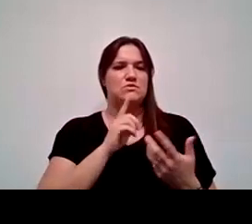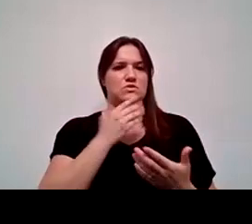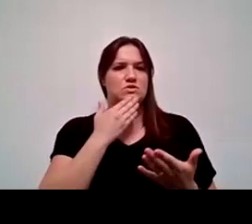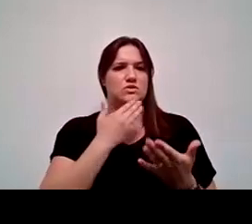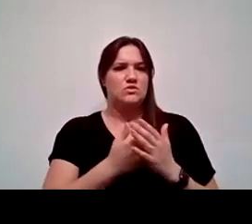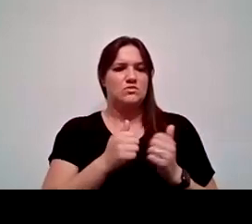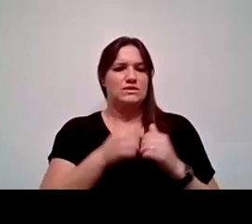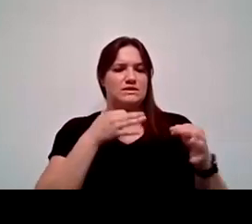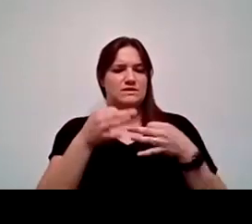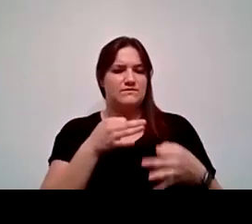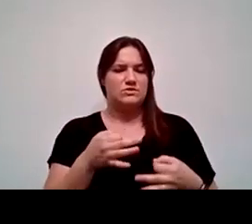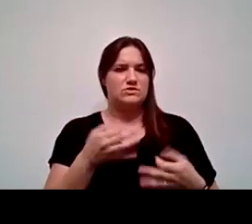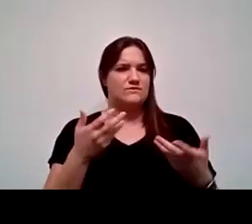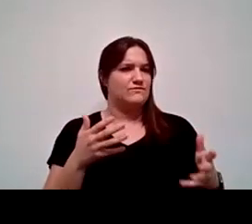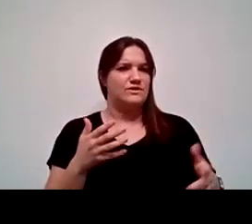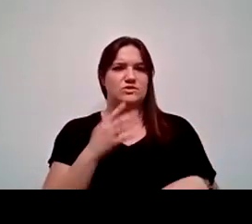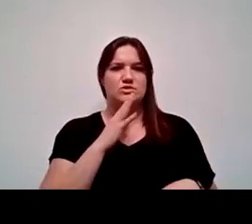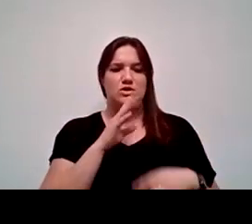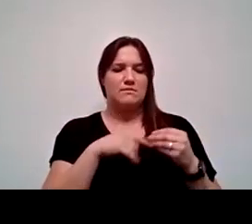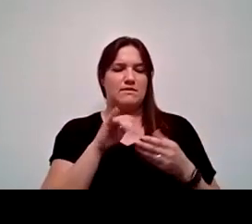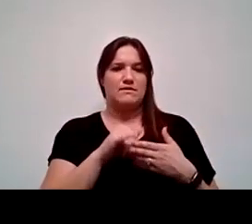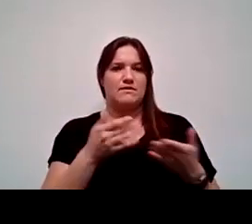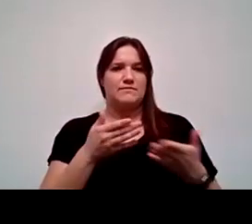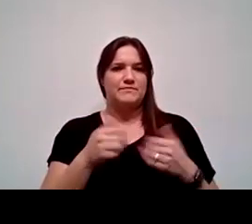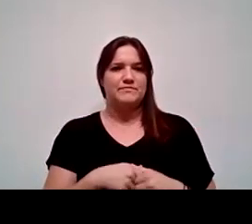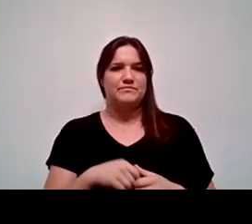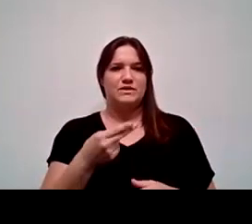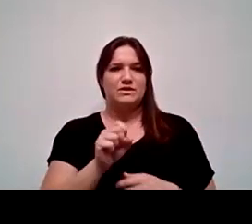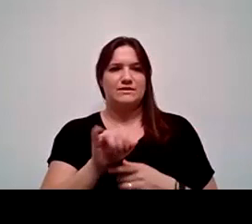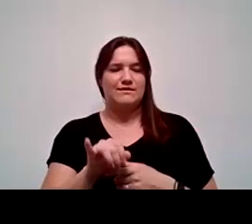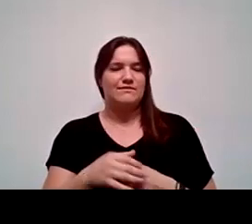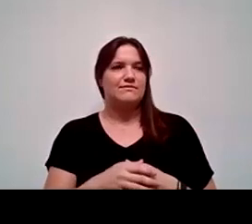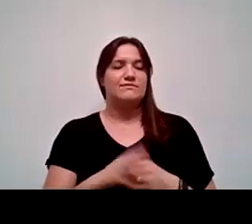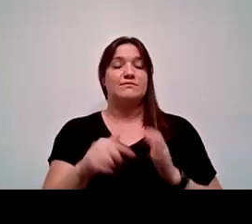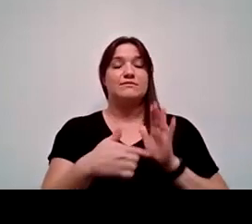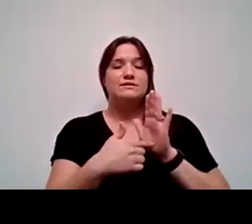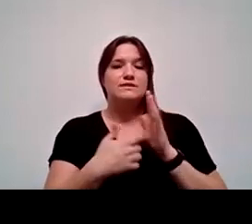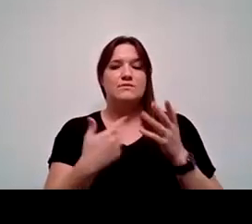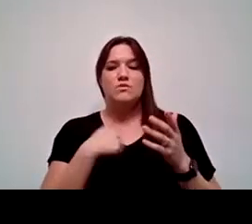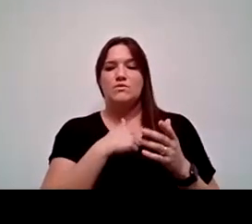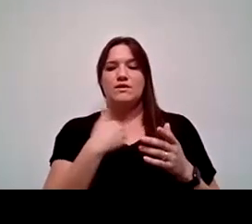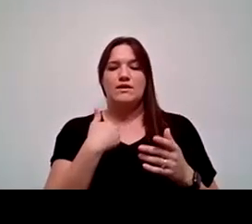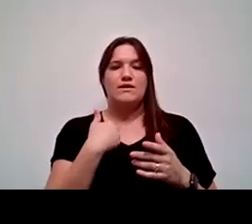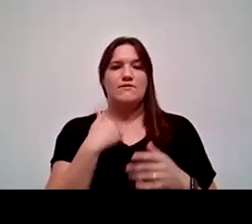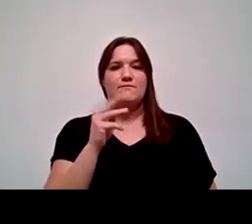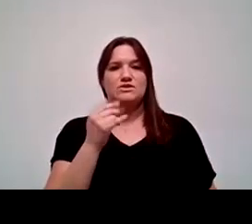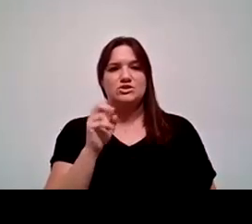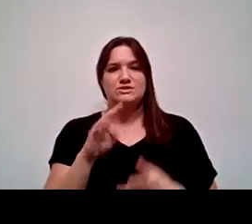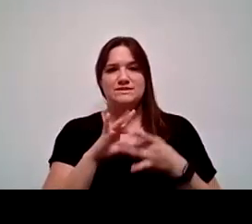that have been provided already on servingness for HSIs. For example, you know, we have a mission statement, values statements that,